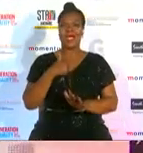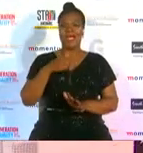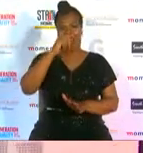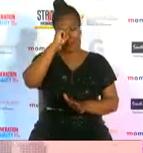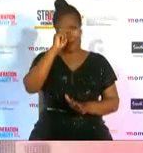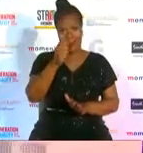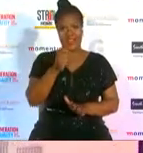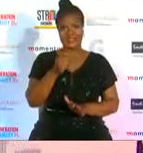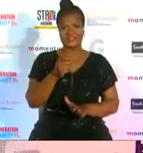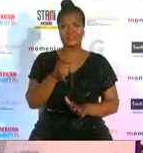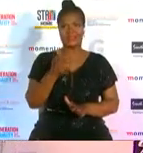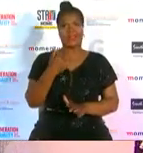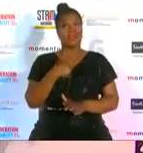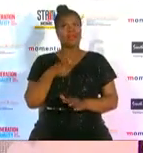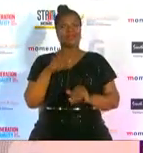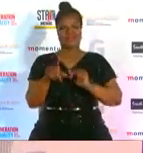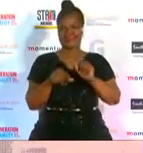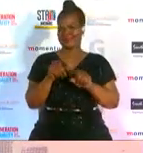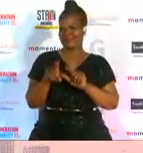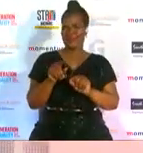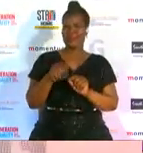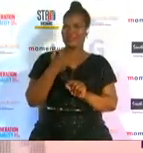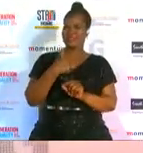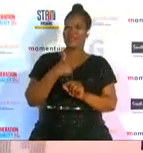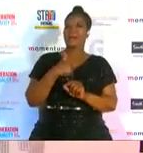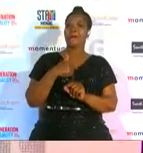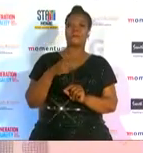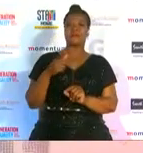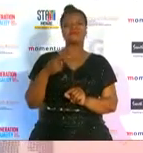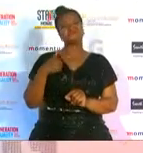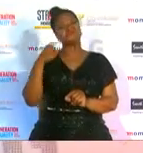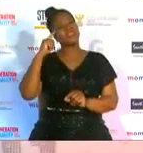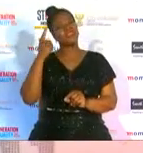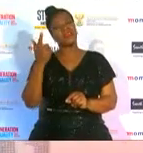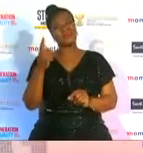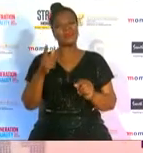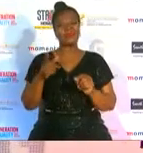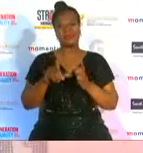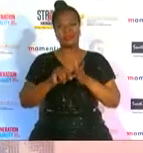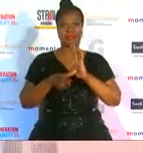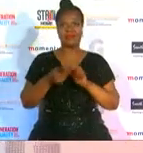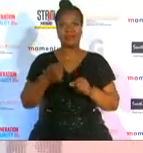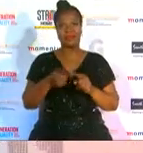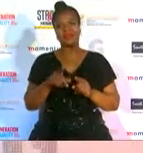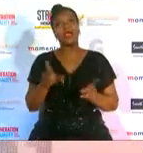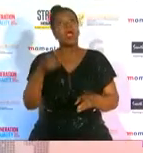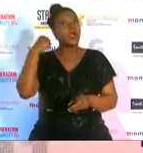the nomination itself you know because as athletes you know we never think we have done enough but uh obviously cheeseboard you